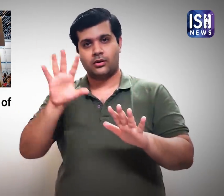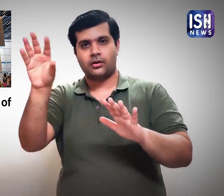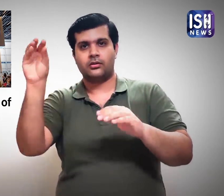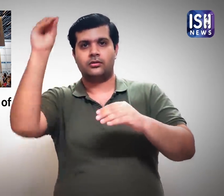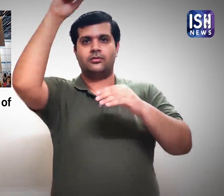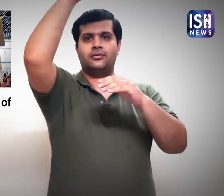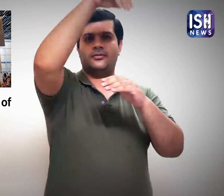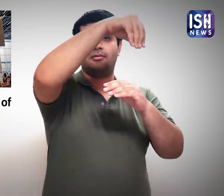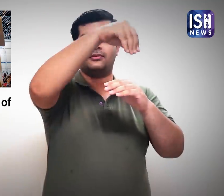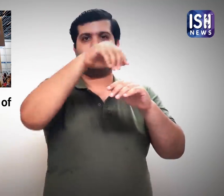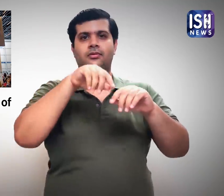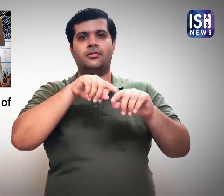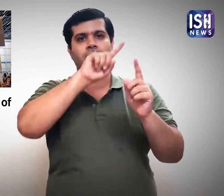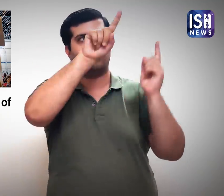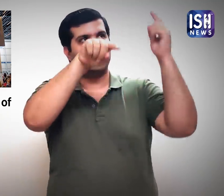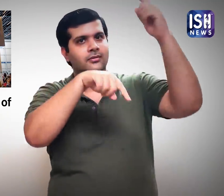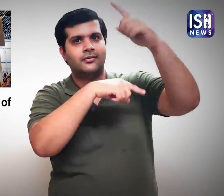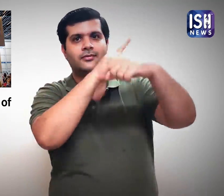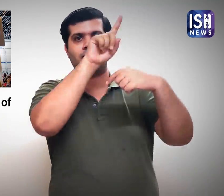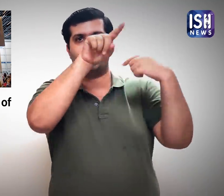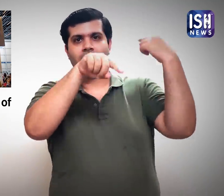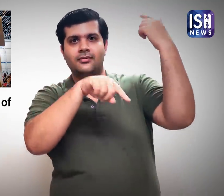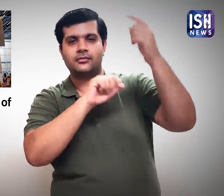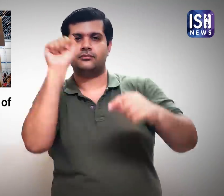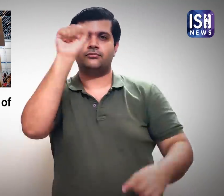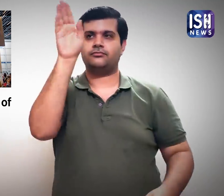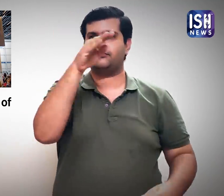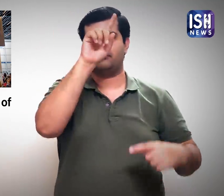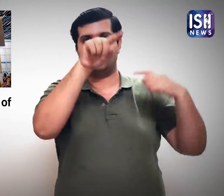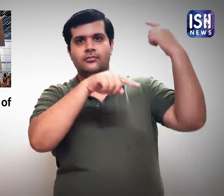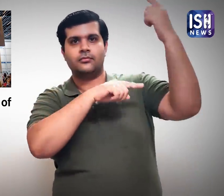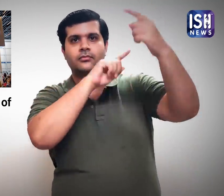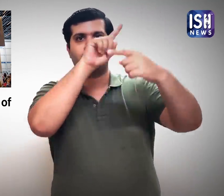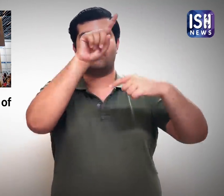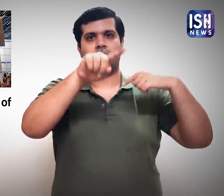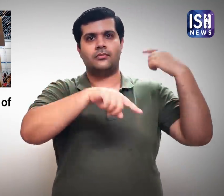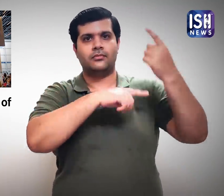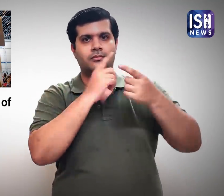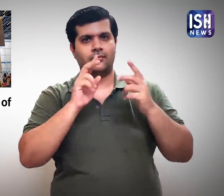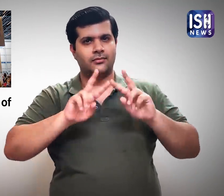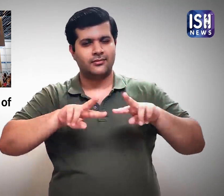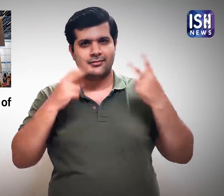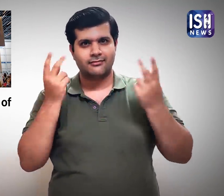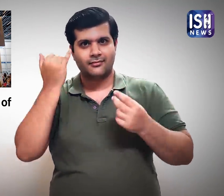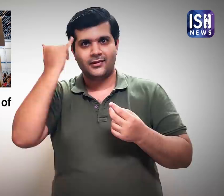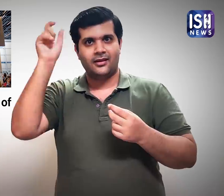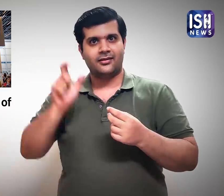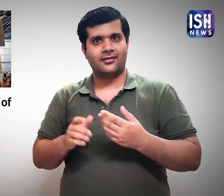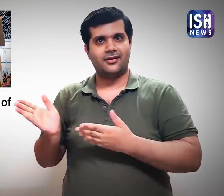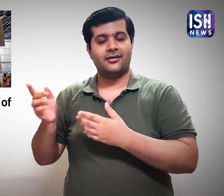The video was then put on display.